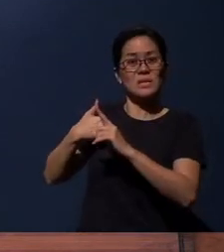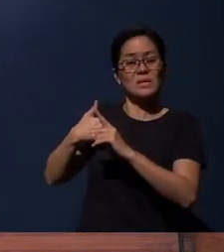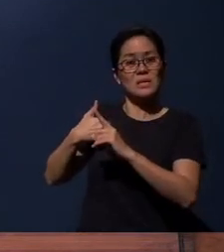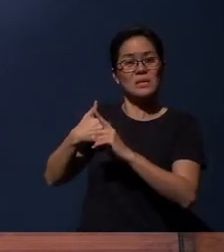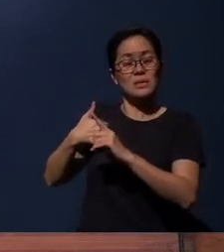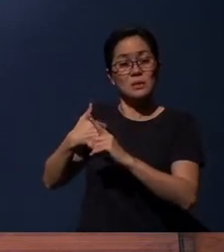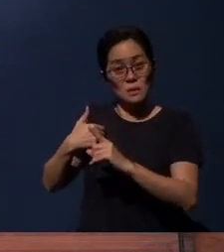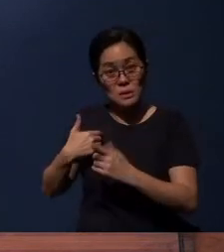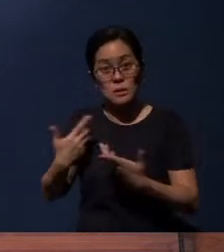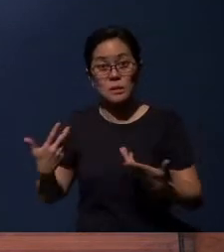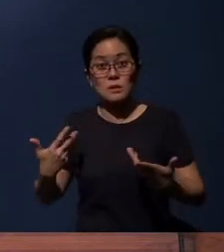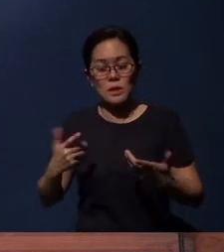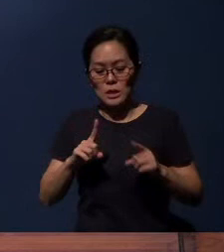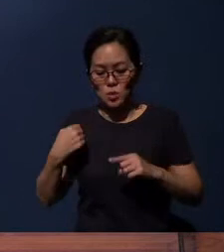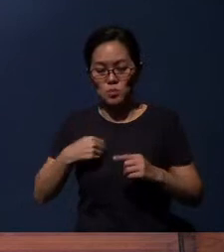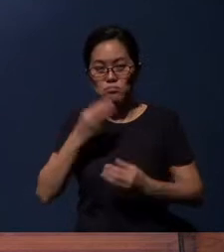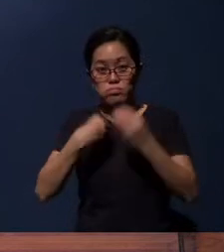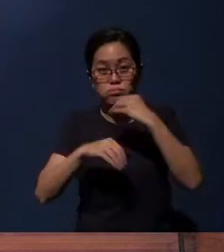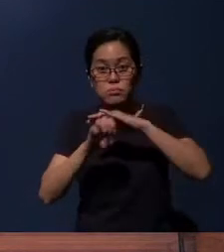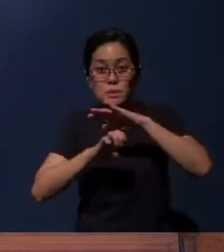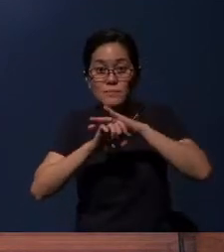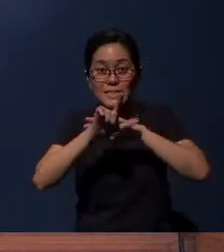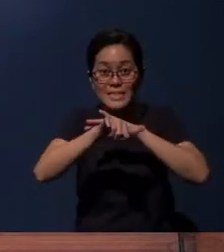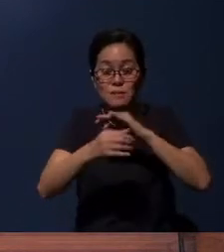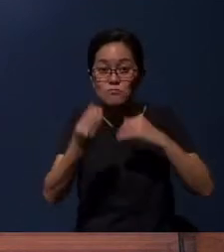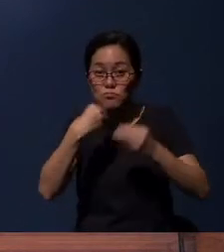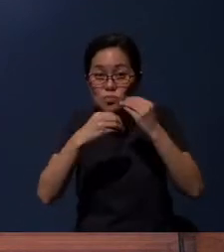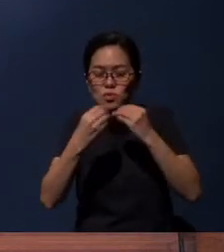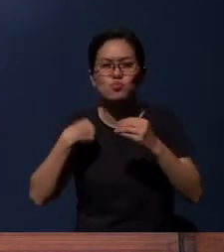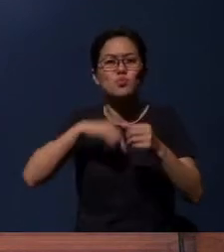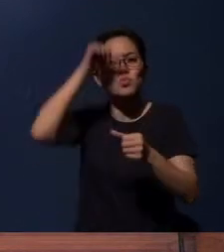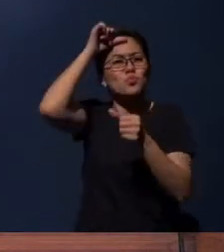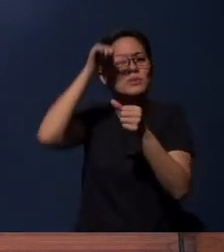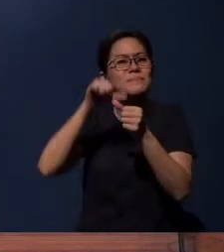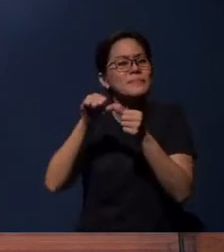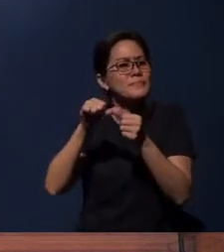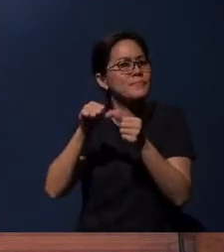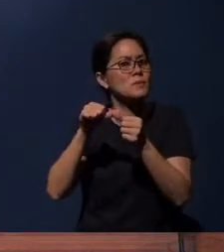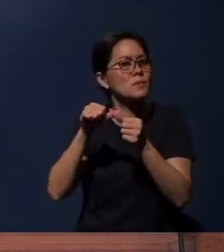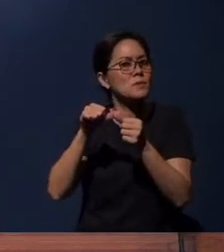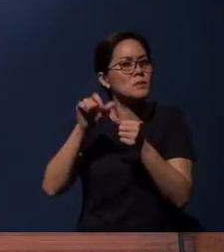And as we take the elements later, we remember that His broken body,